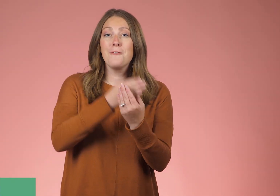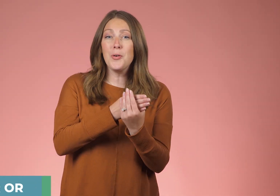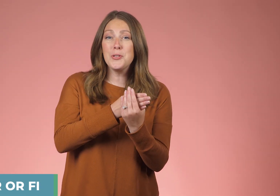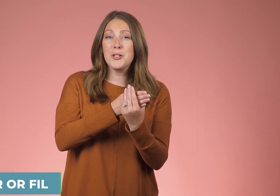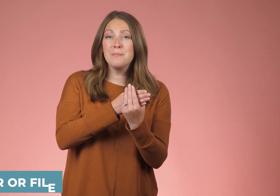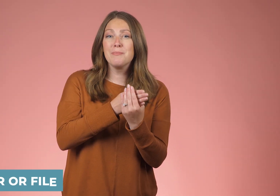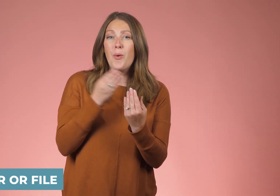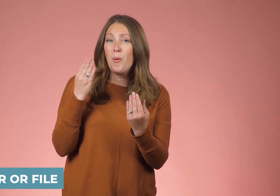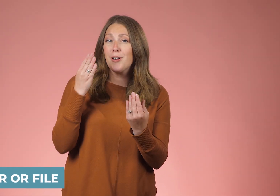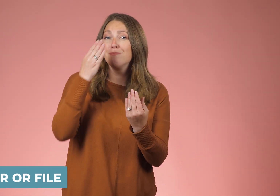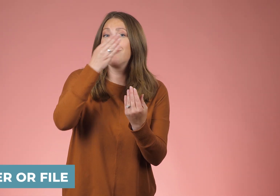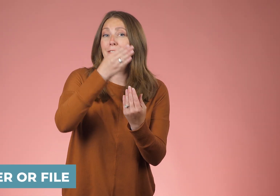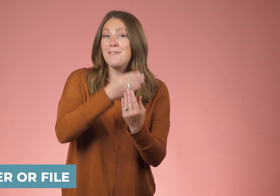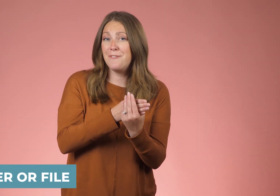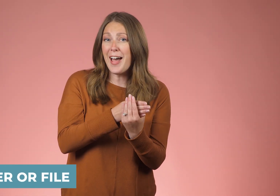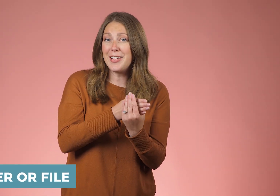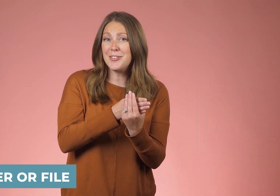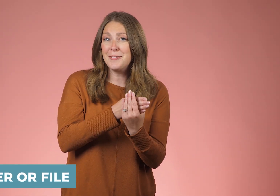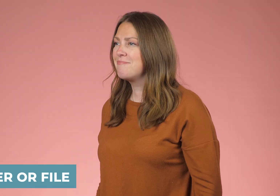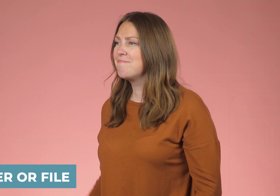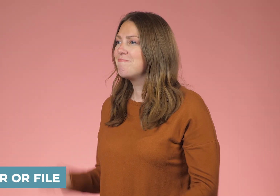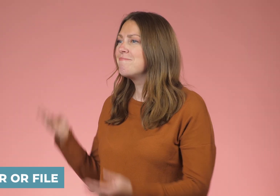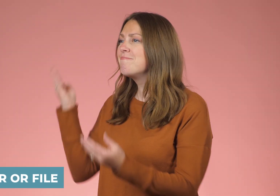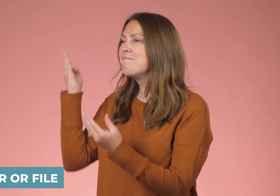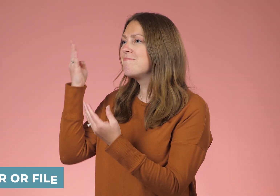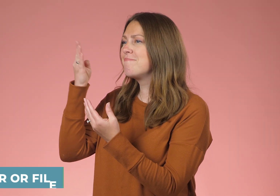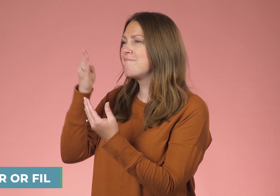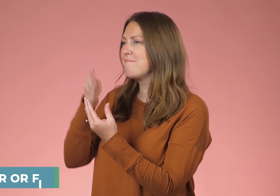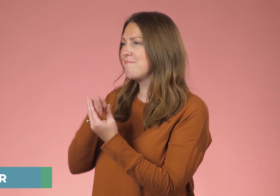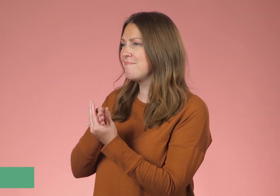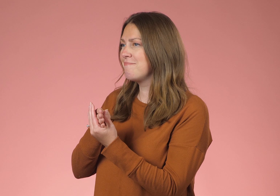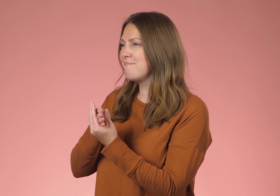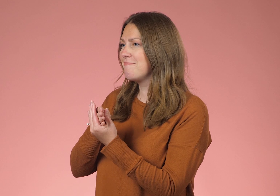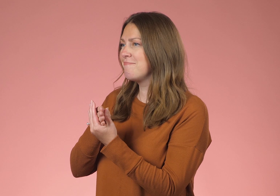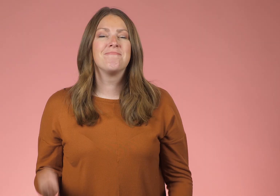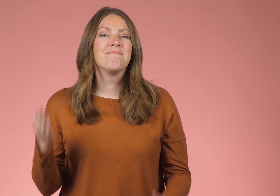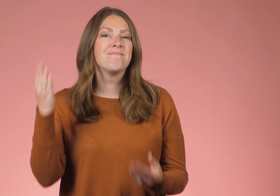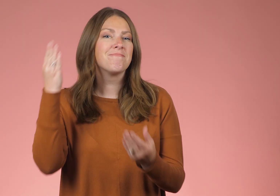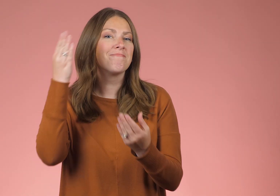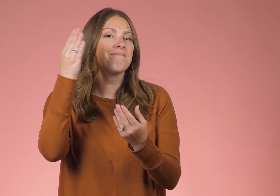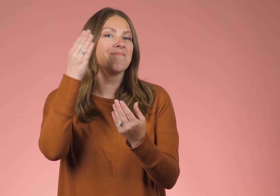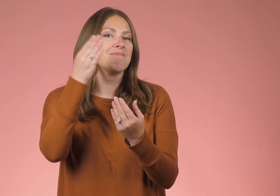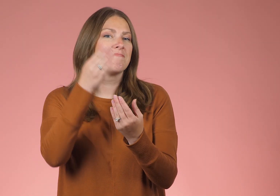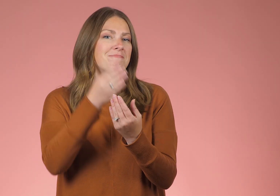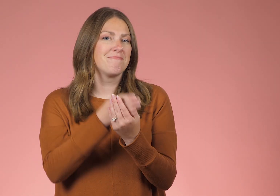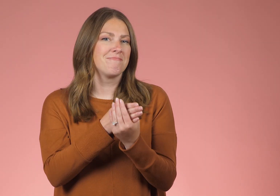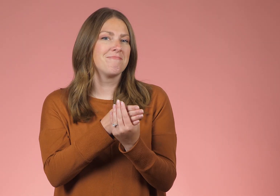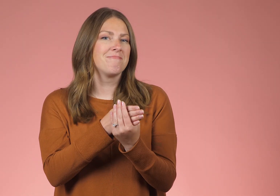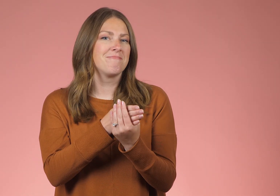folder or file is showing. Putting the paper into the folder or the file